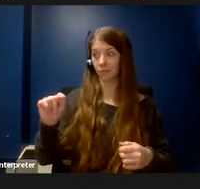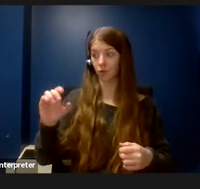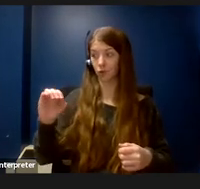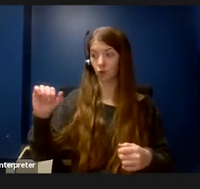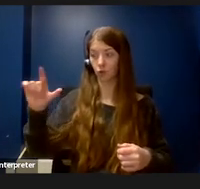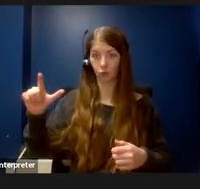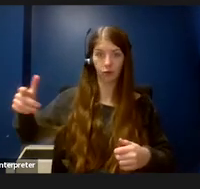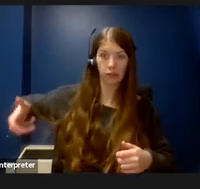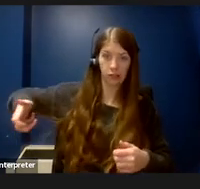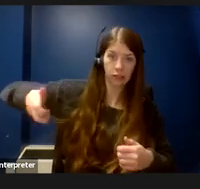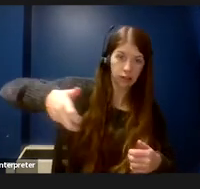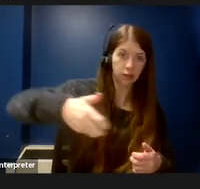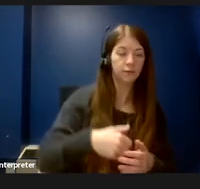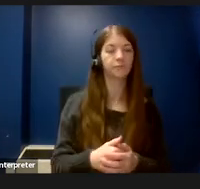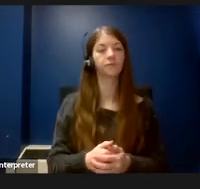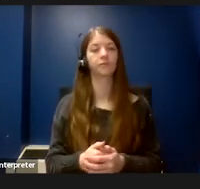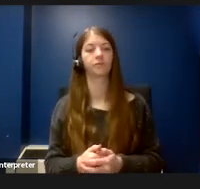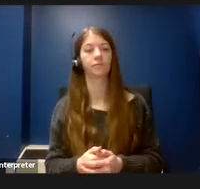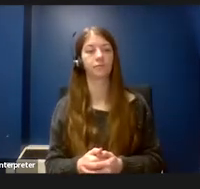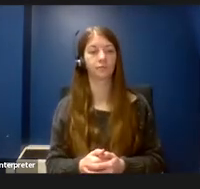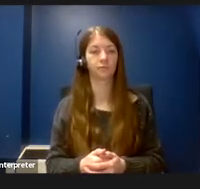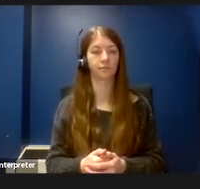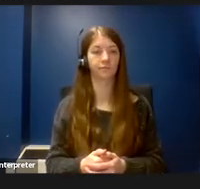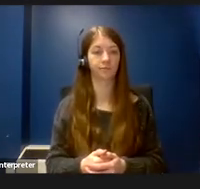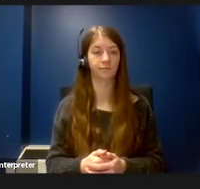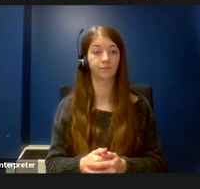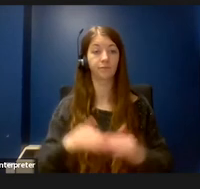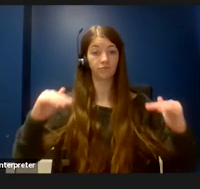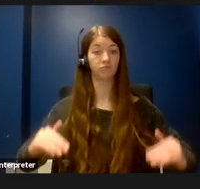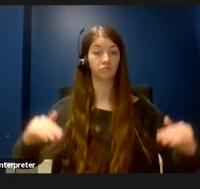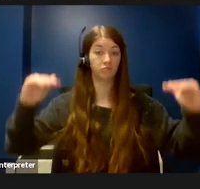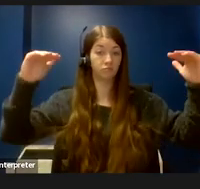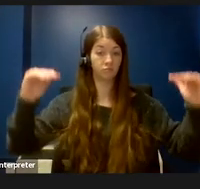The adjustable tables that were in the lab that I used they were not secured